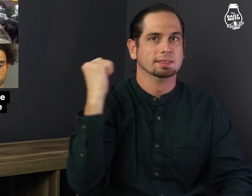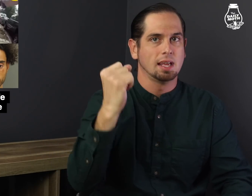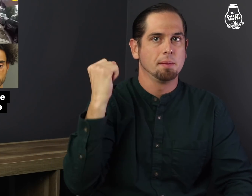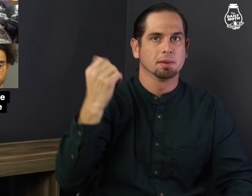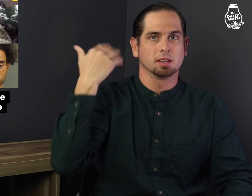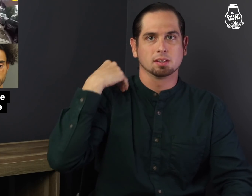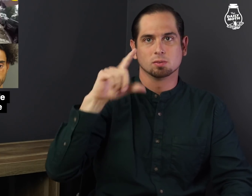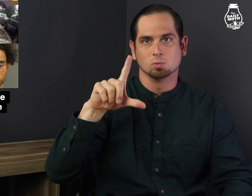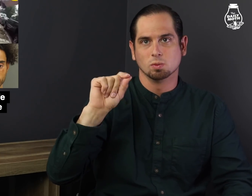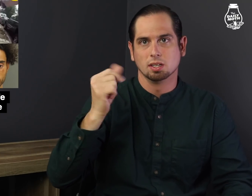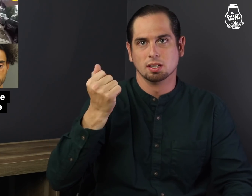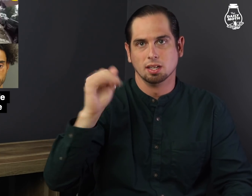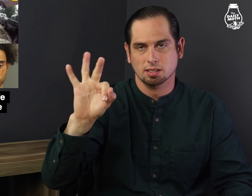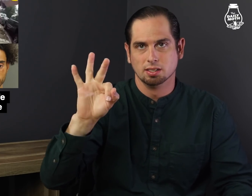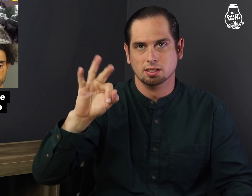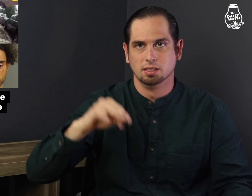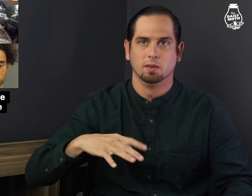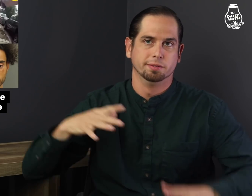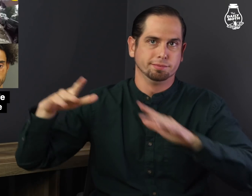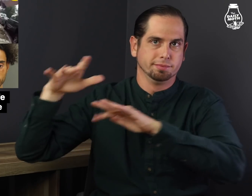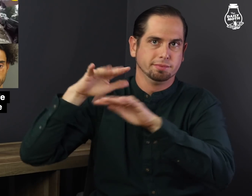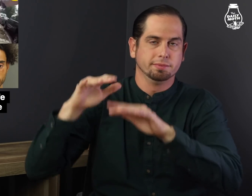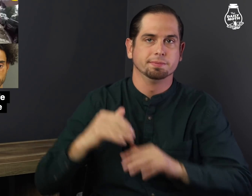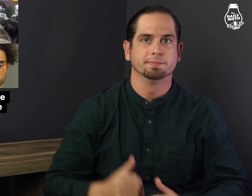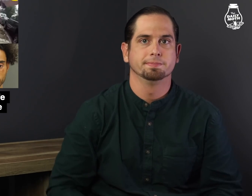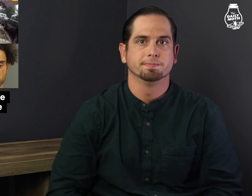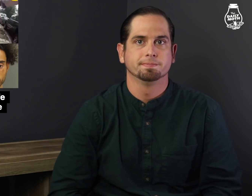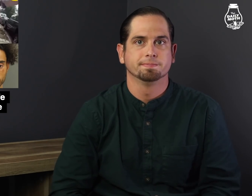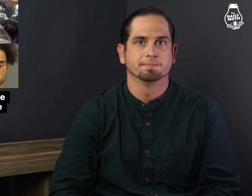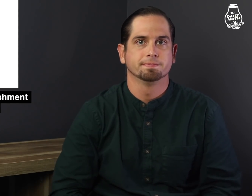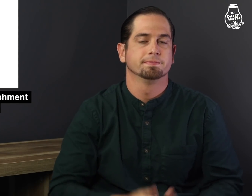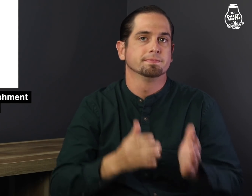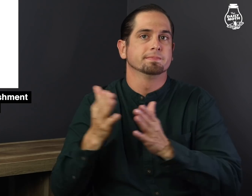a stabbing in 2019.